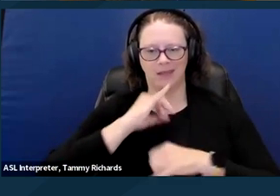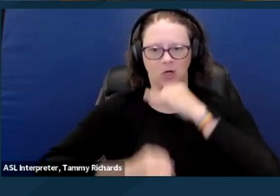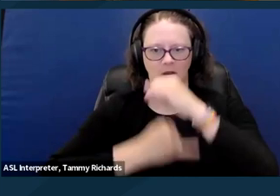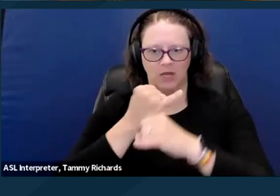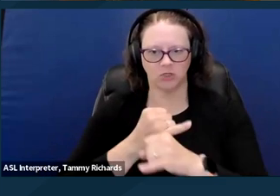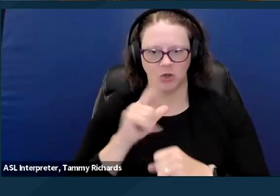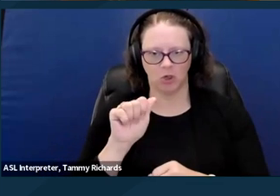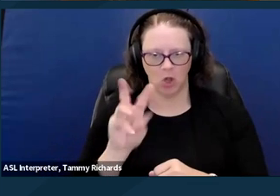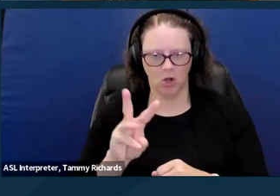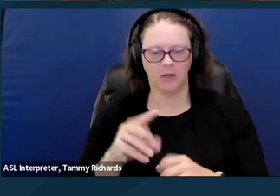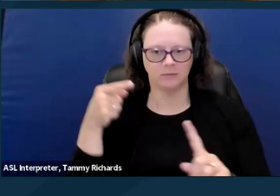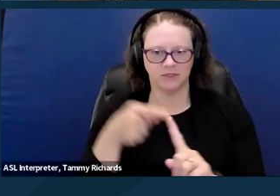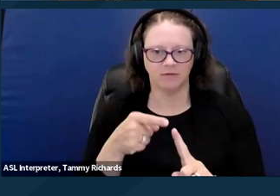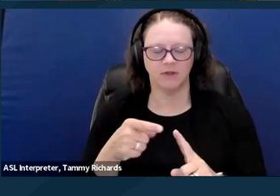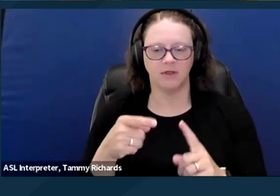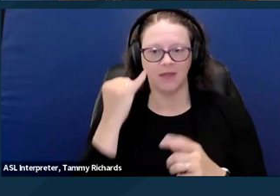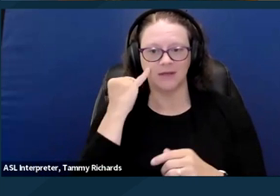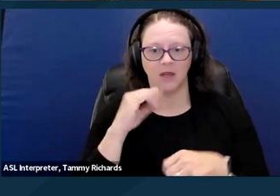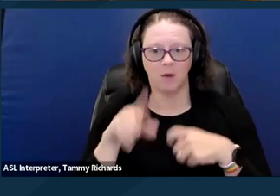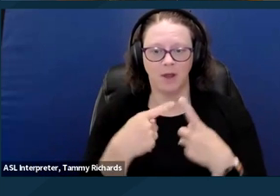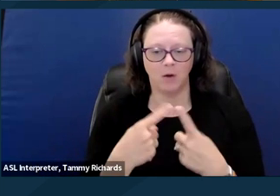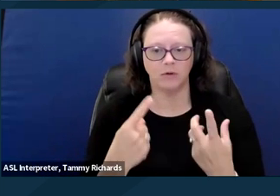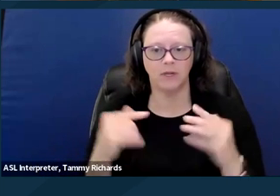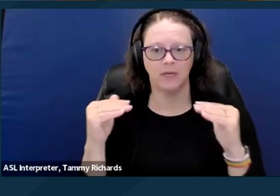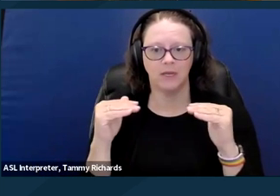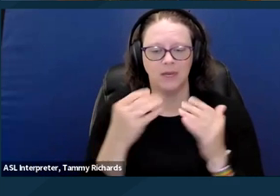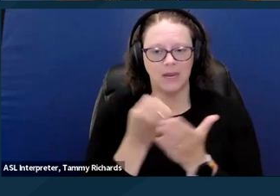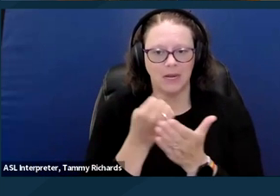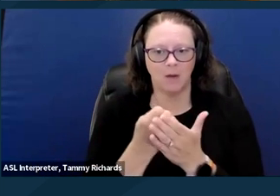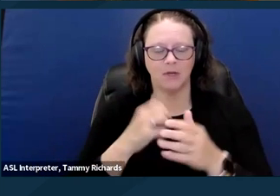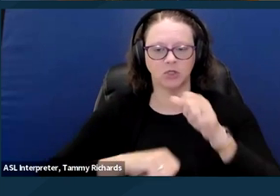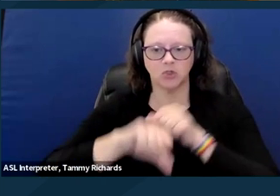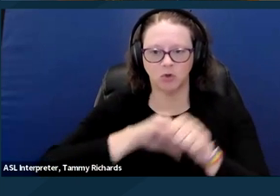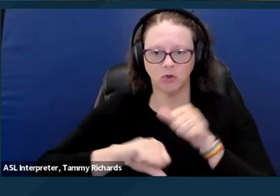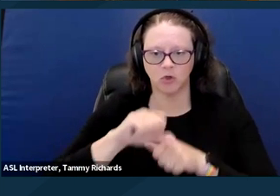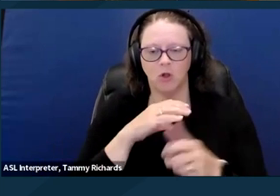on economic, social and cultural rights, which adopts seven key dimensions